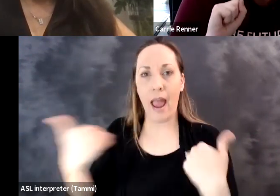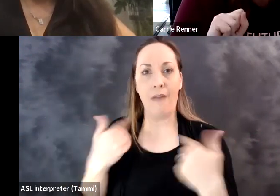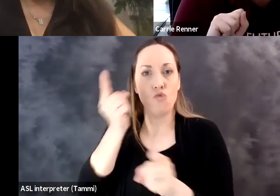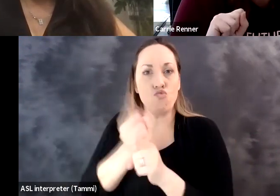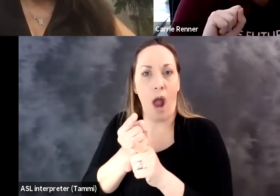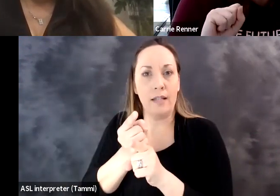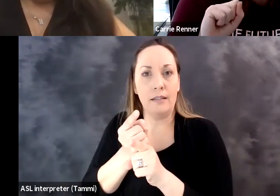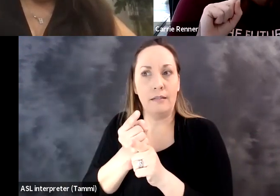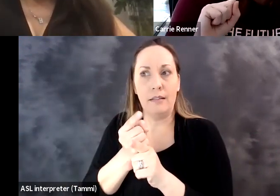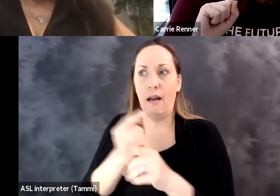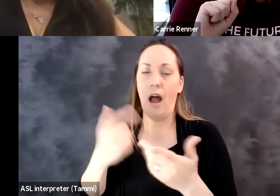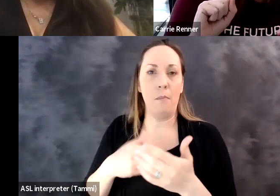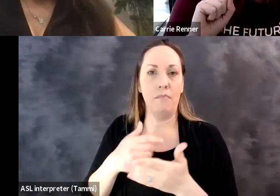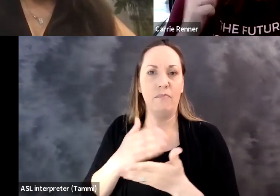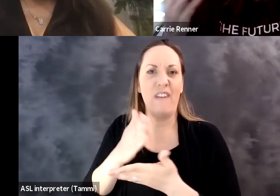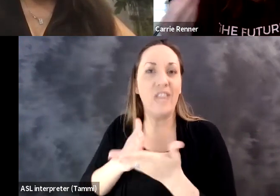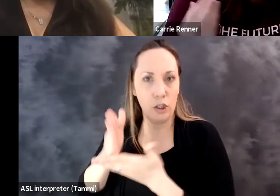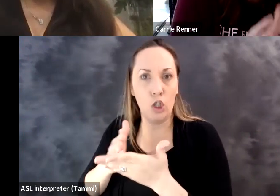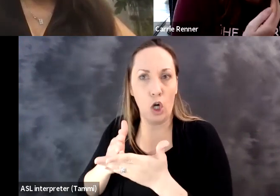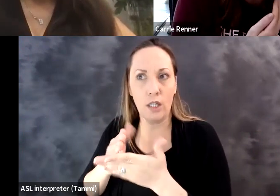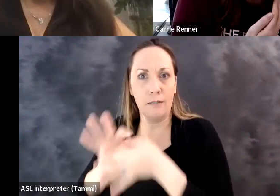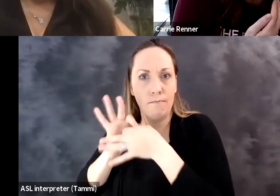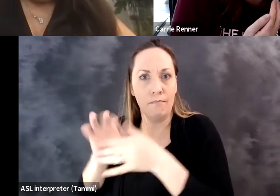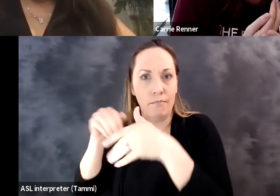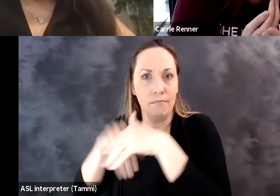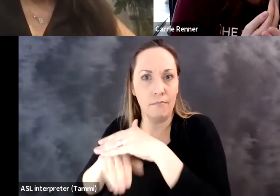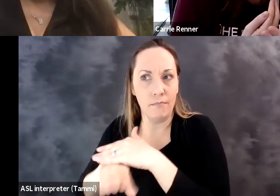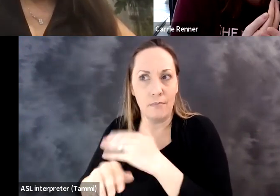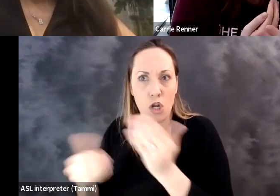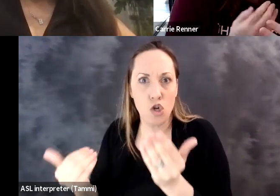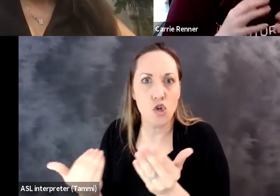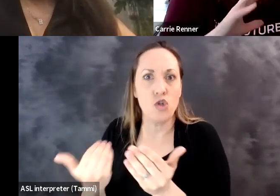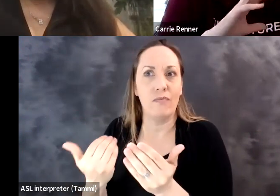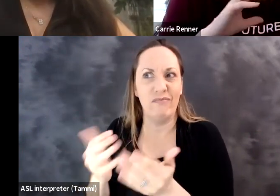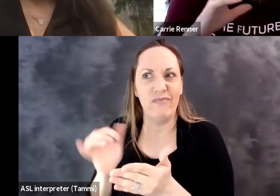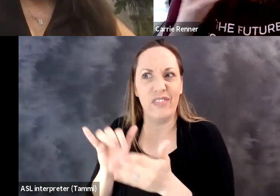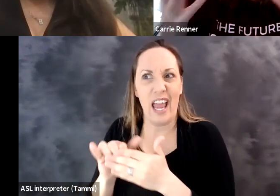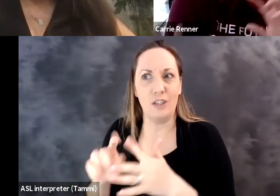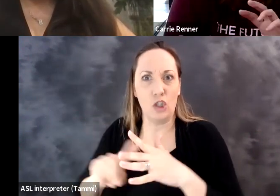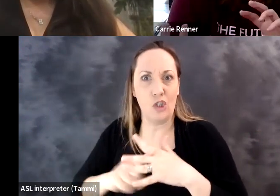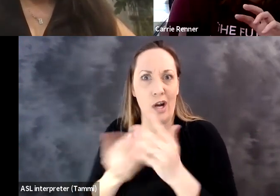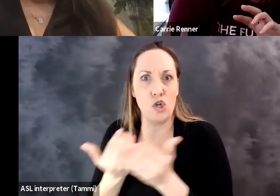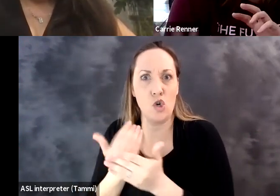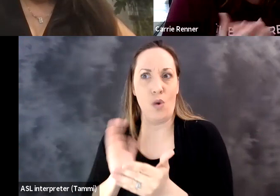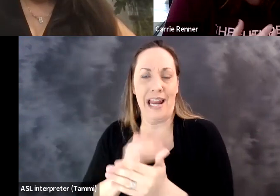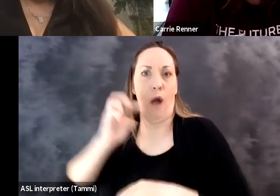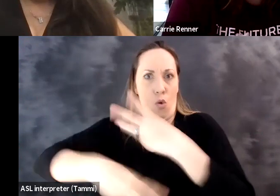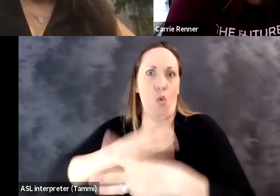captioning in the right place, how to make sure they've got the right magnification of features, coming new